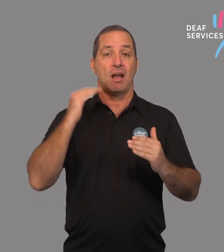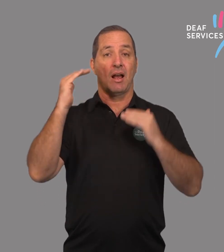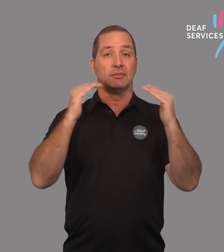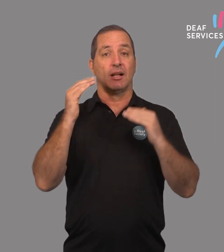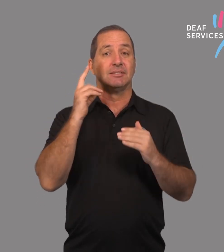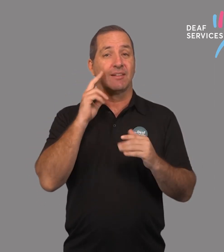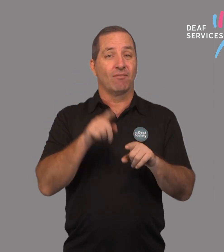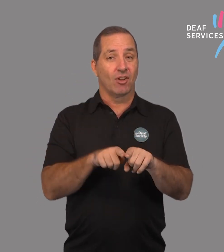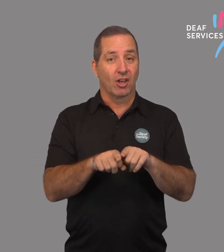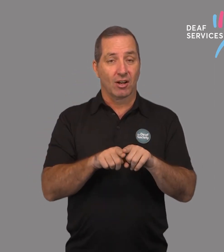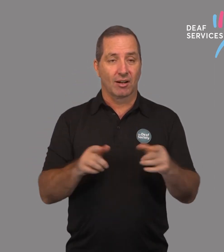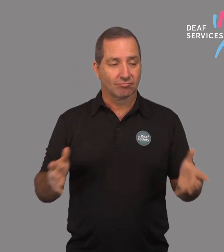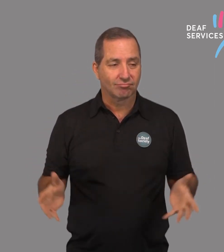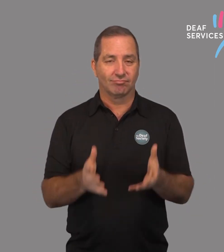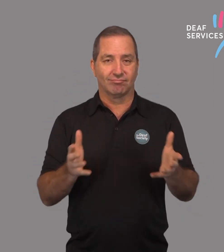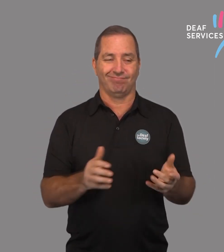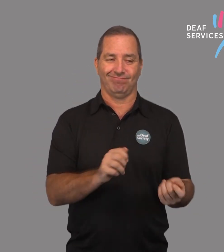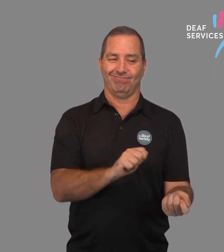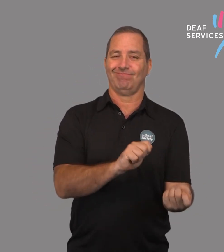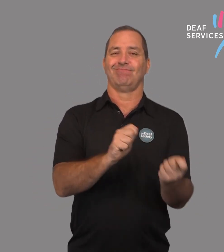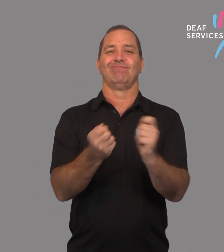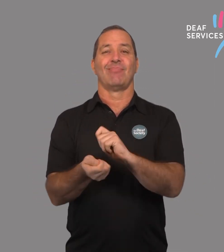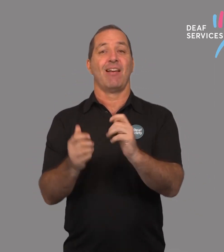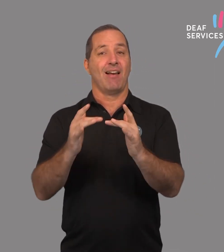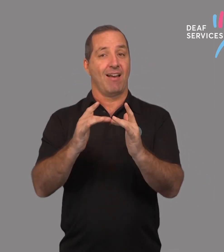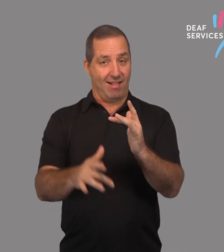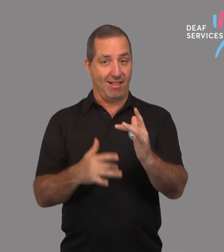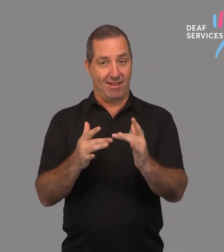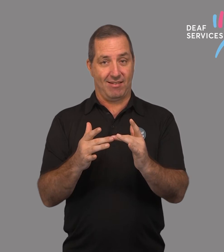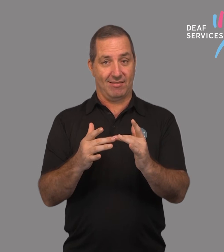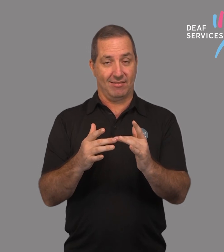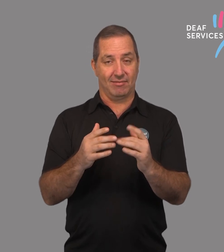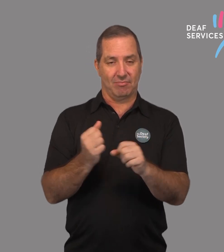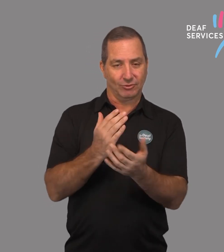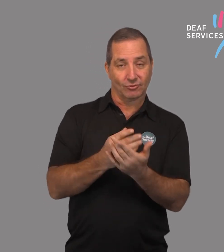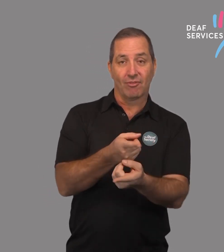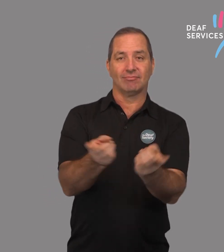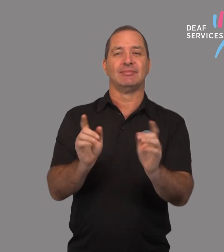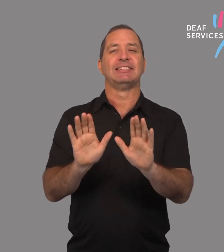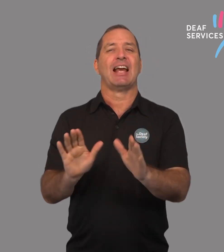In the Deaf Learner space, we have supported students to "get online" at home,